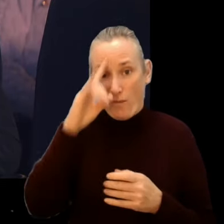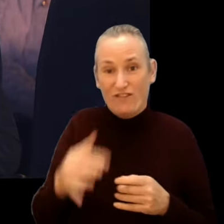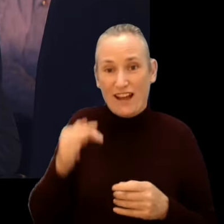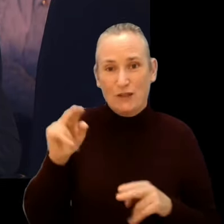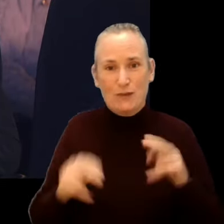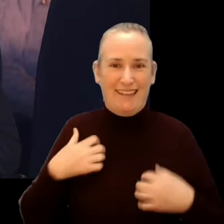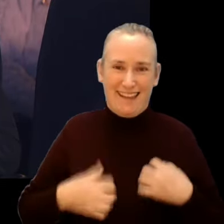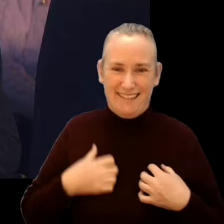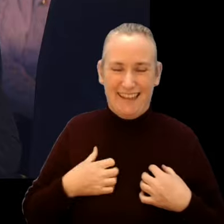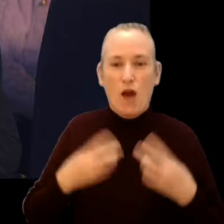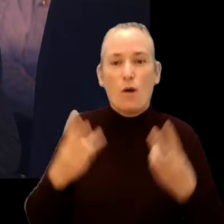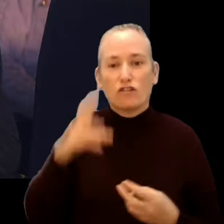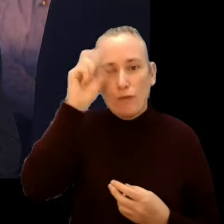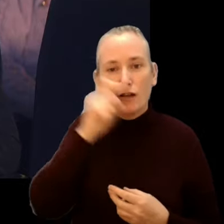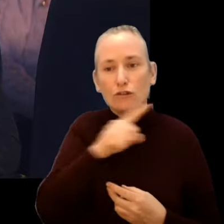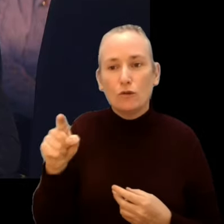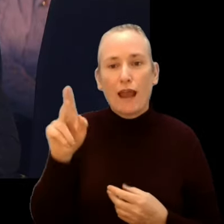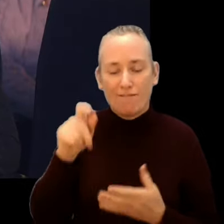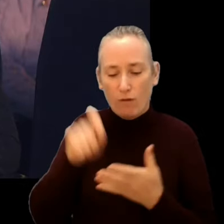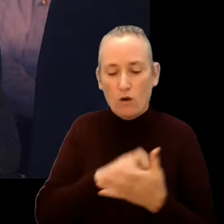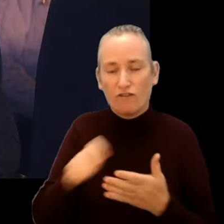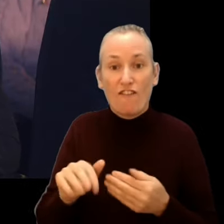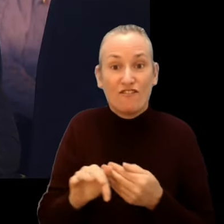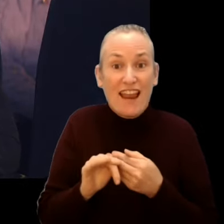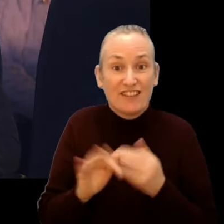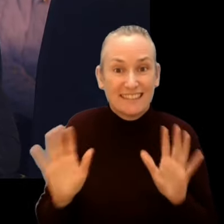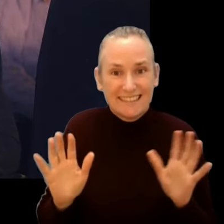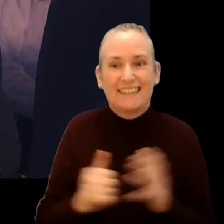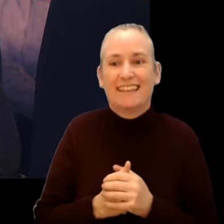And I want to remind you that you can vote for your favourite’s, because all films that are